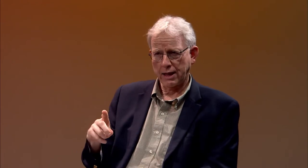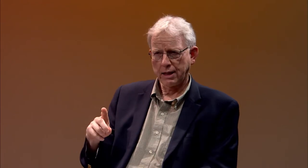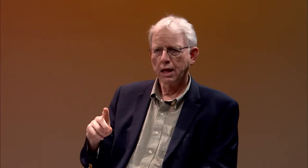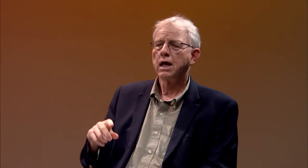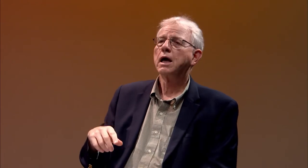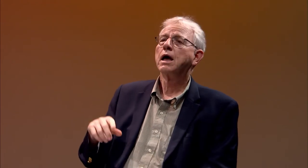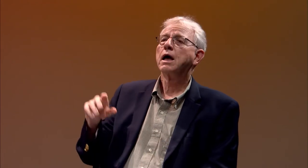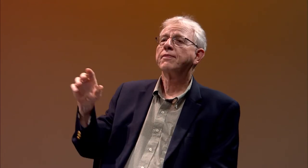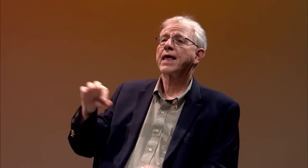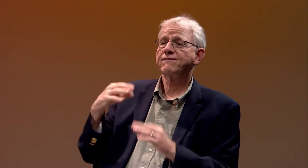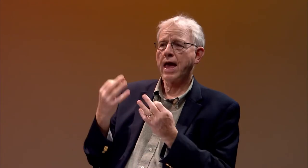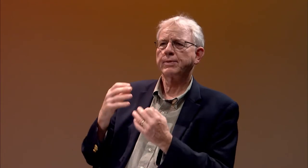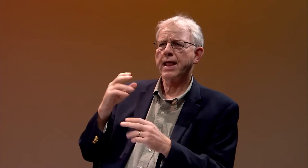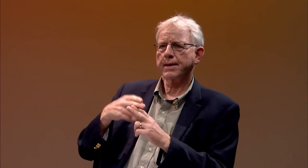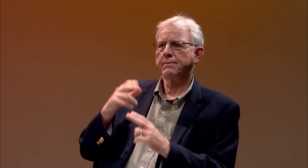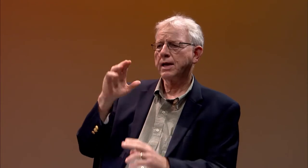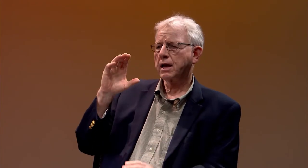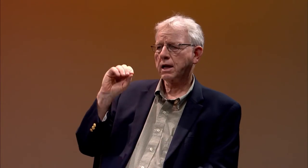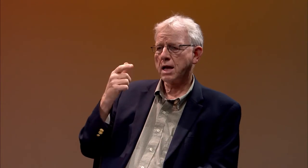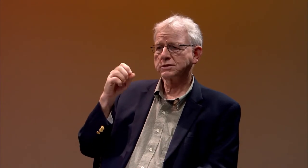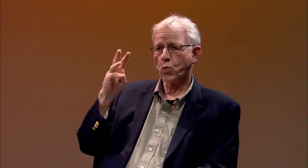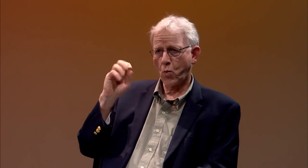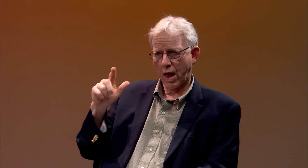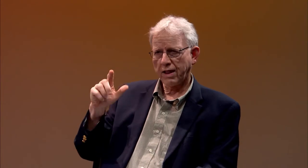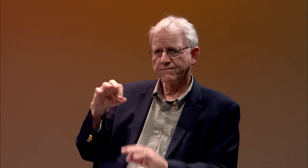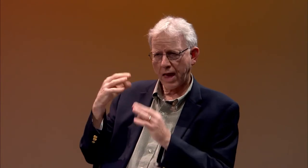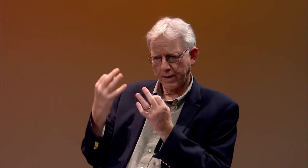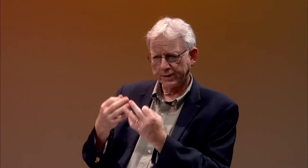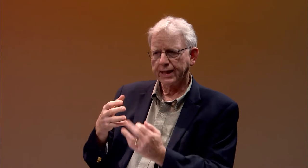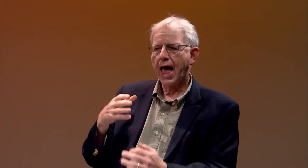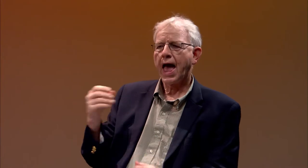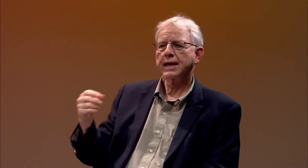At that time he had neighbors that were the Cogswell family,